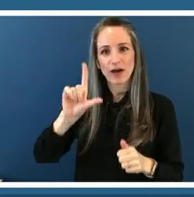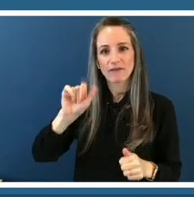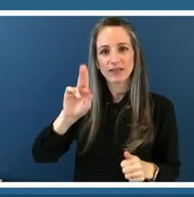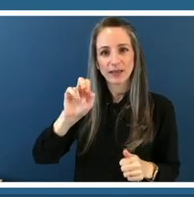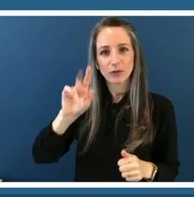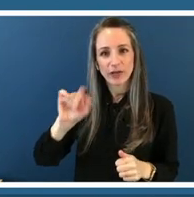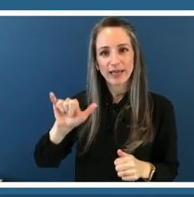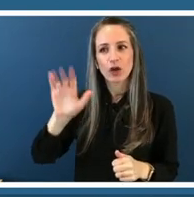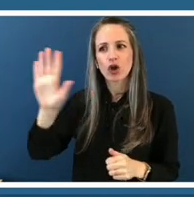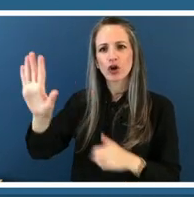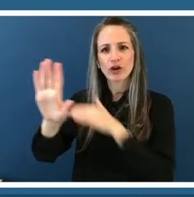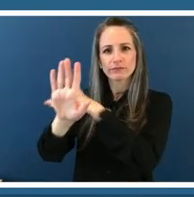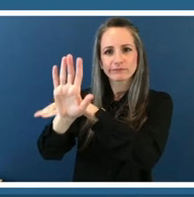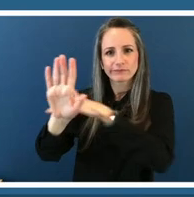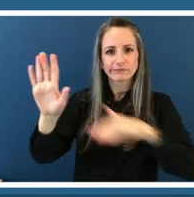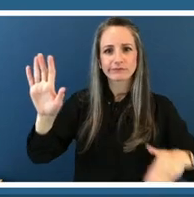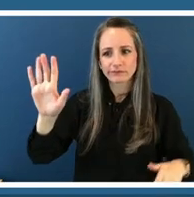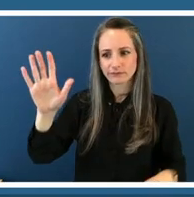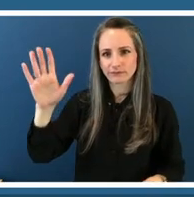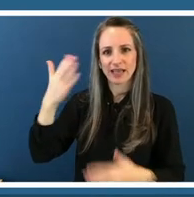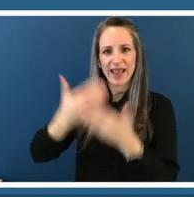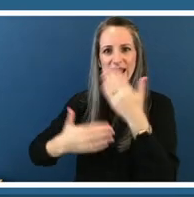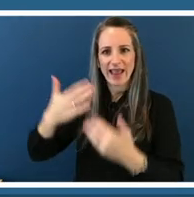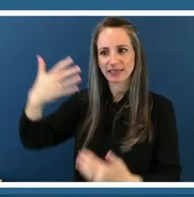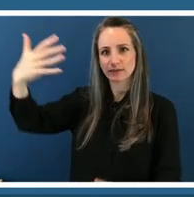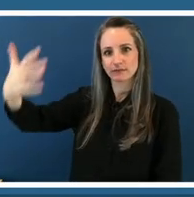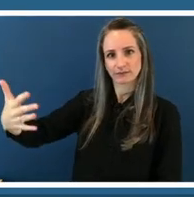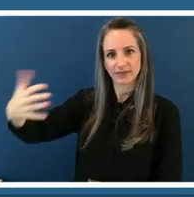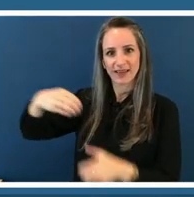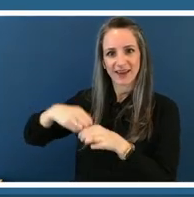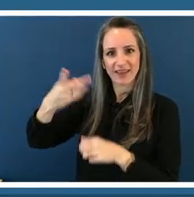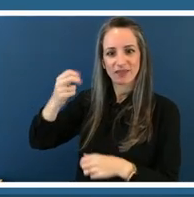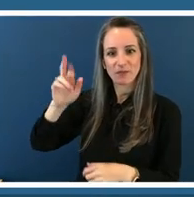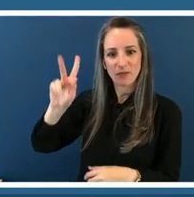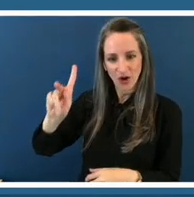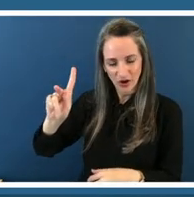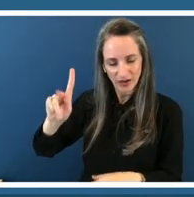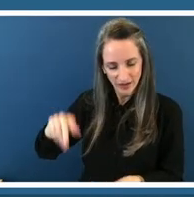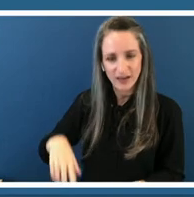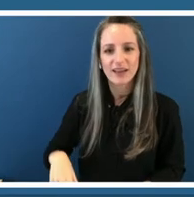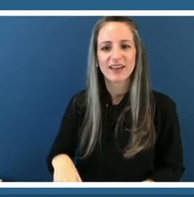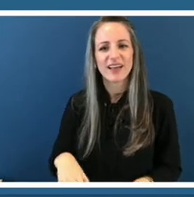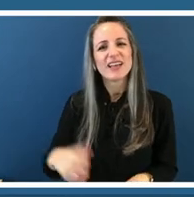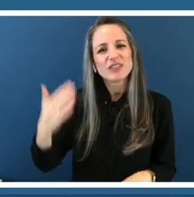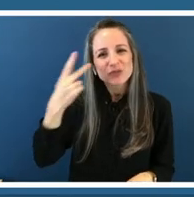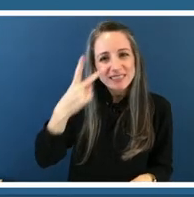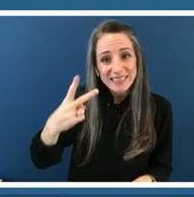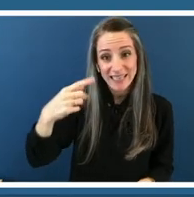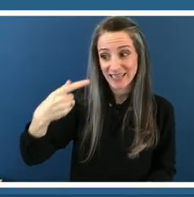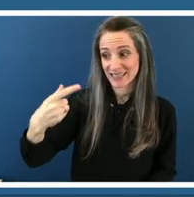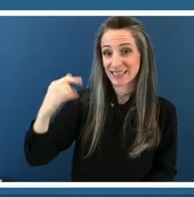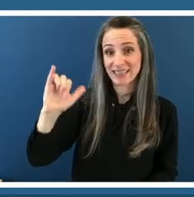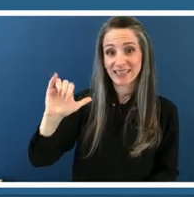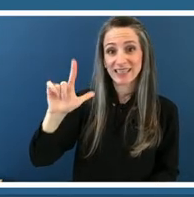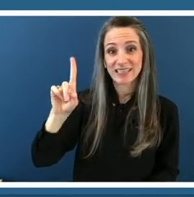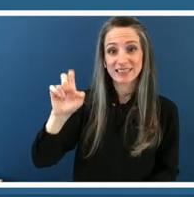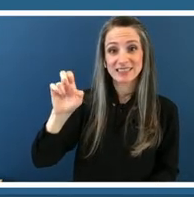i don't know if there are any fellow gilded age fans here from that hbo show but if you